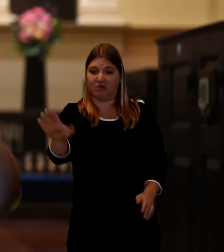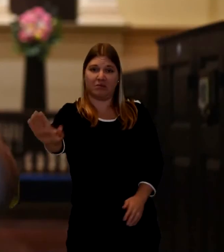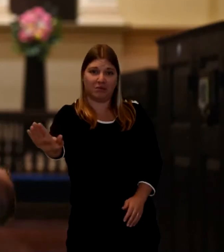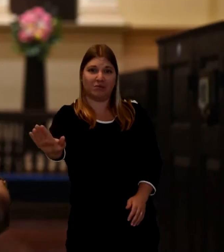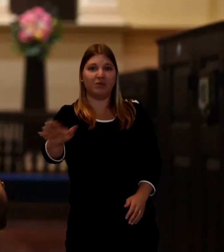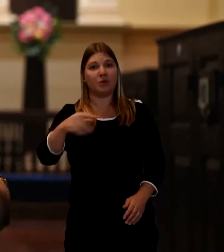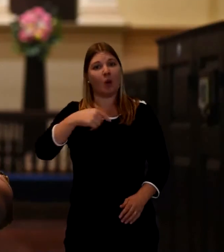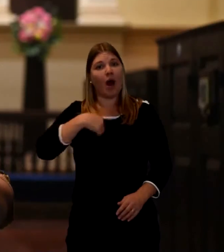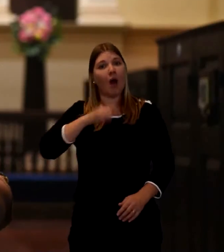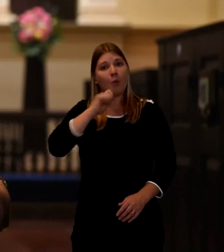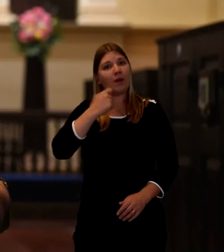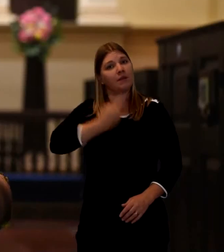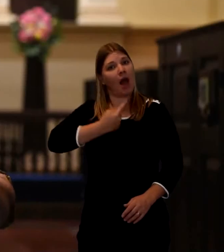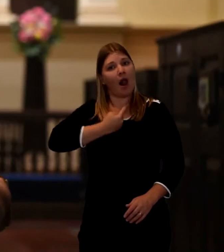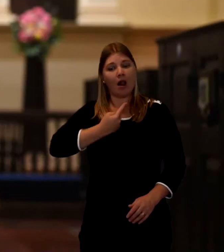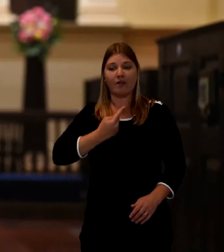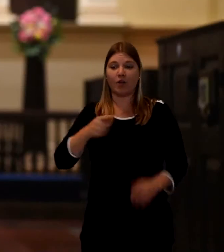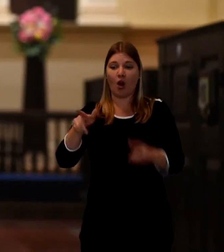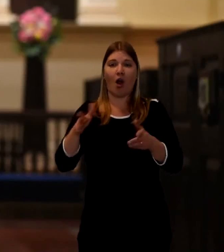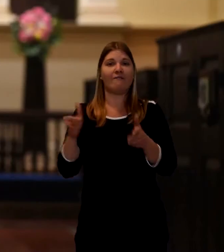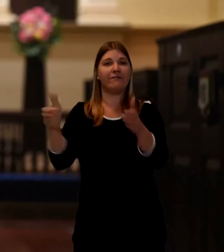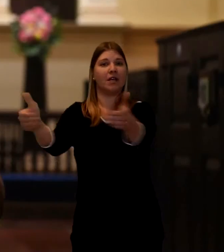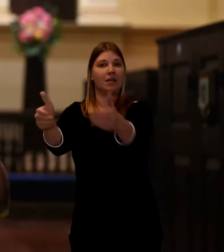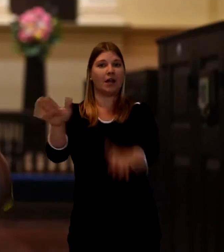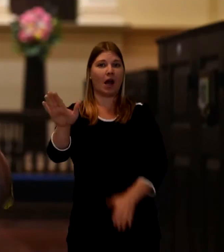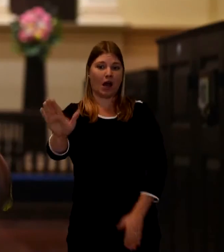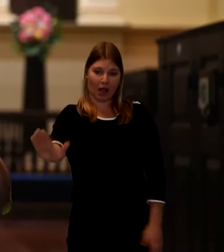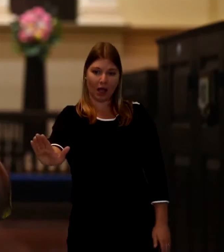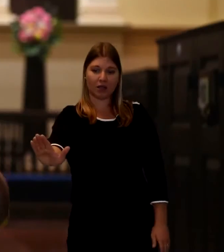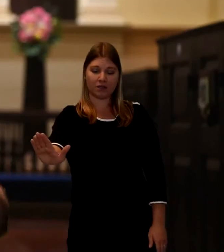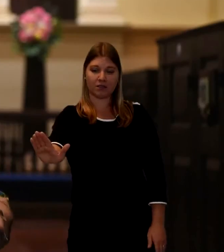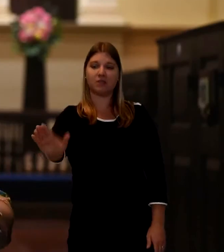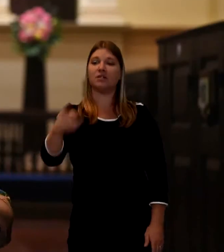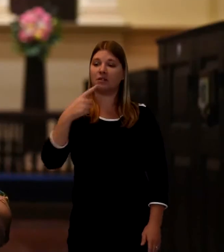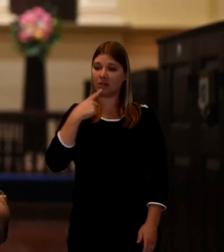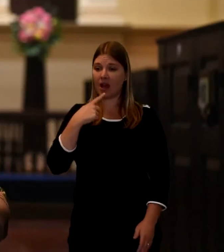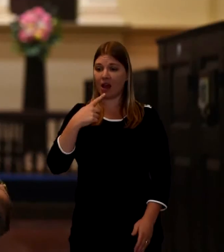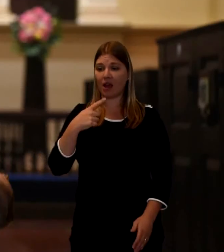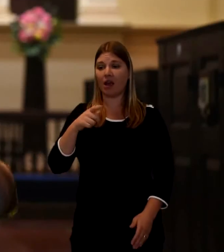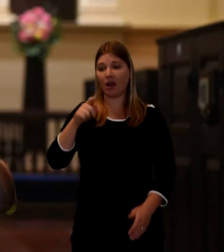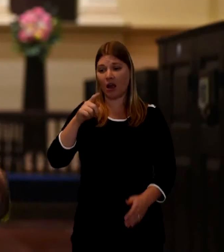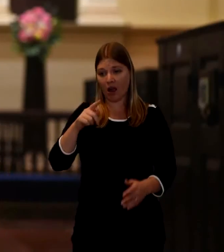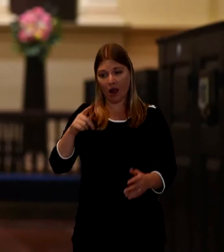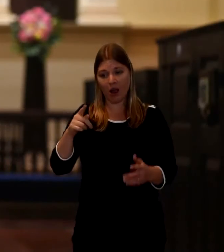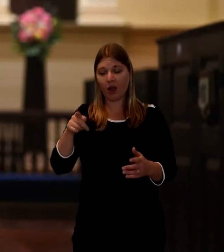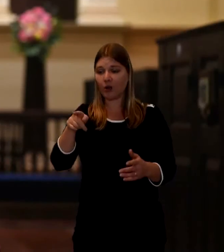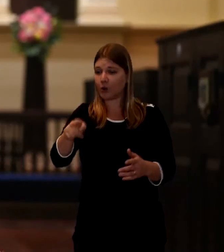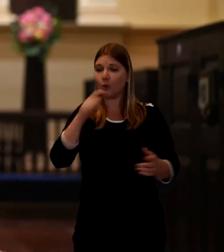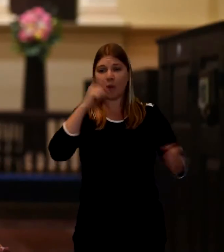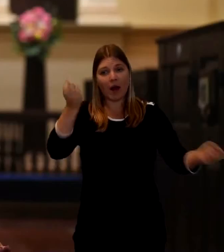So I always go and do that for them. And commend the person to god's care and send them on their journey.